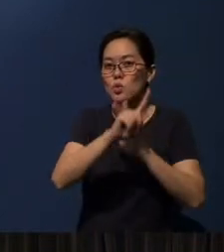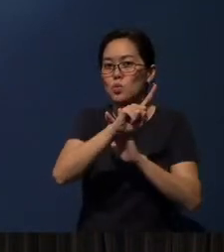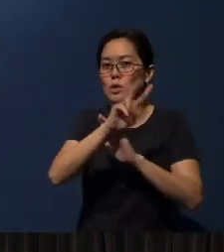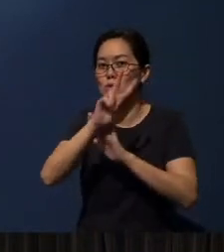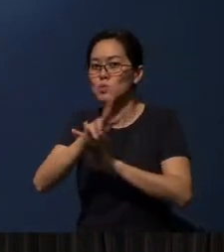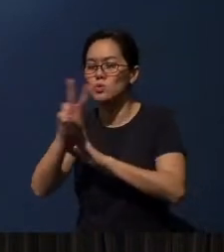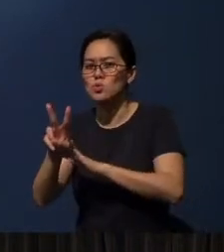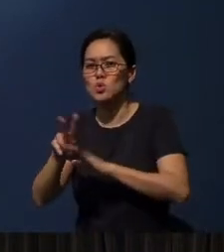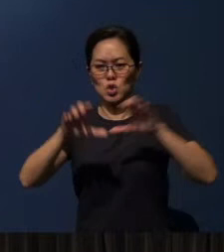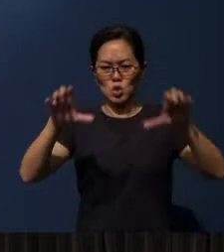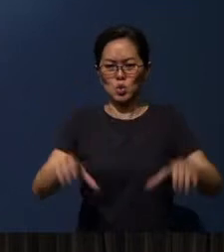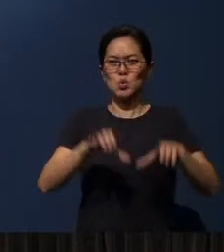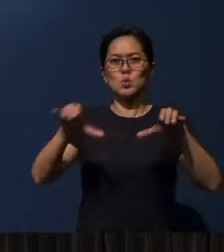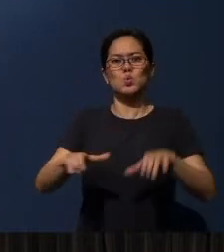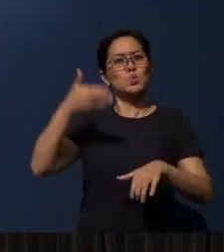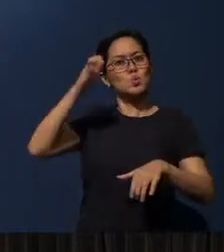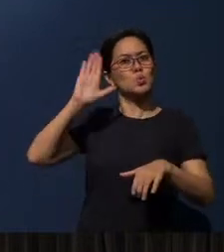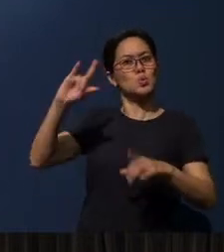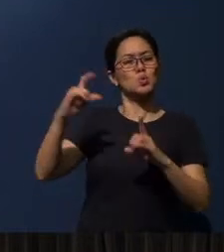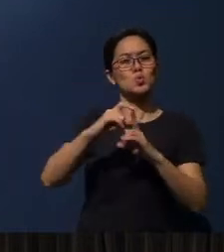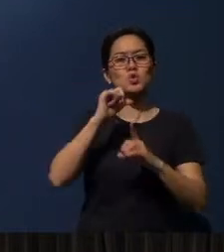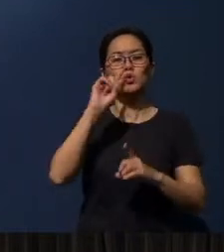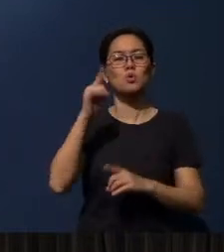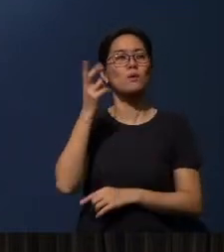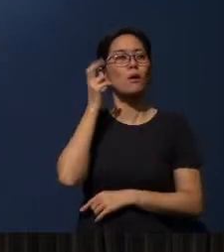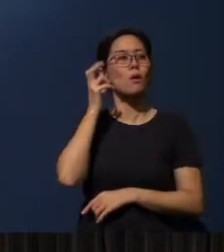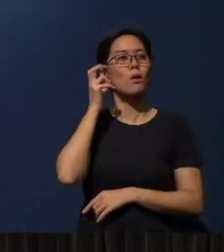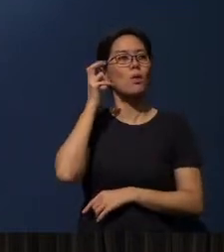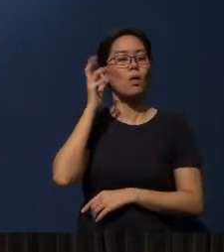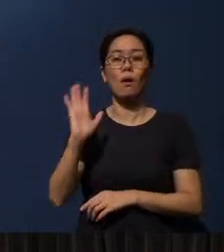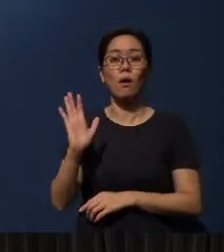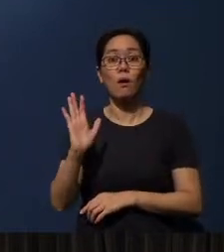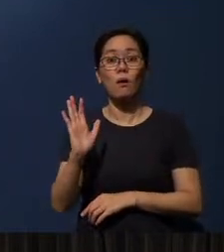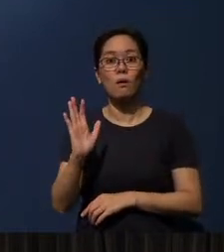“...be doers of the word, and not hearers only, deceiving yourself.”